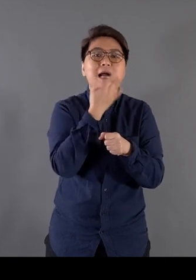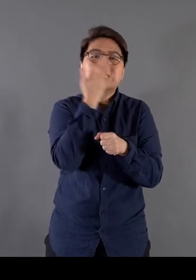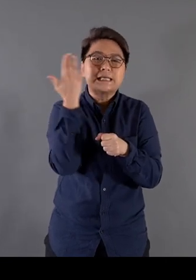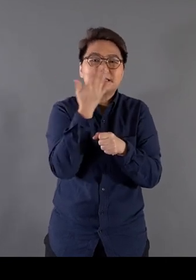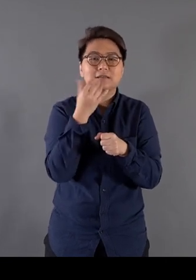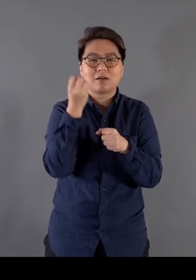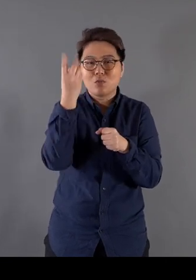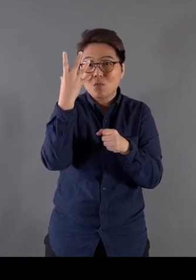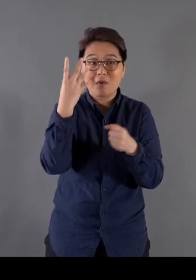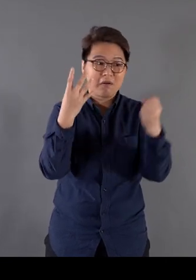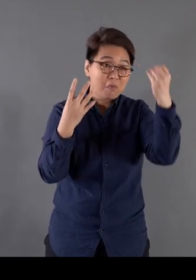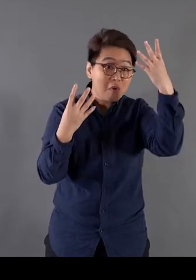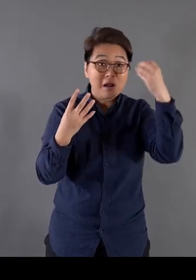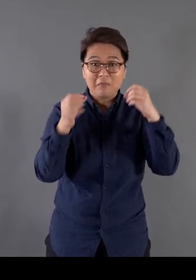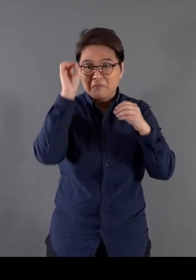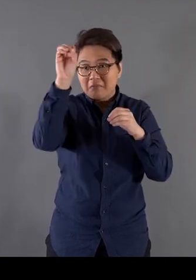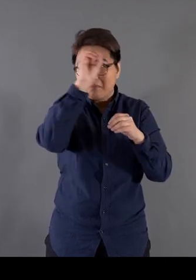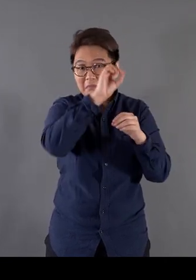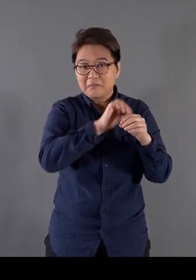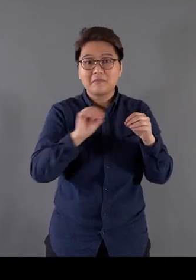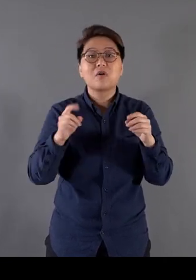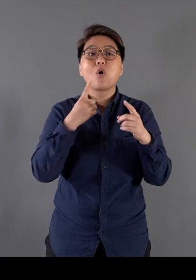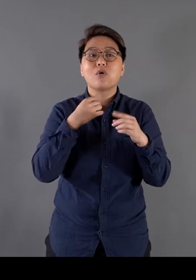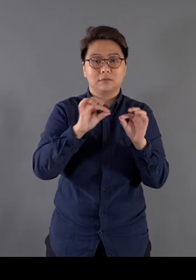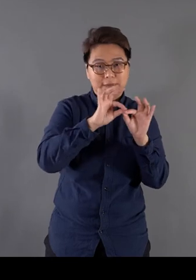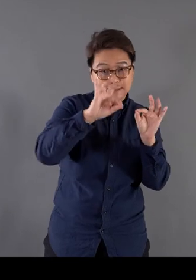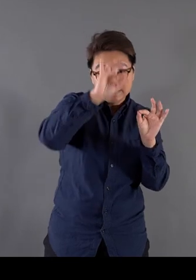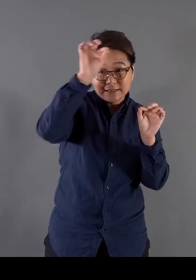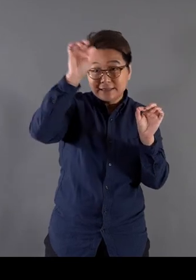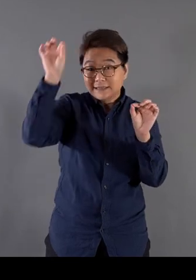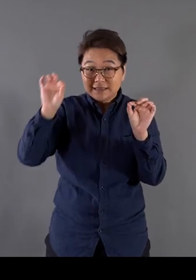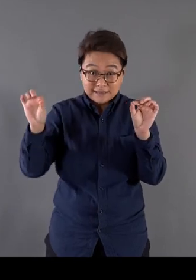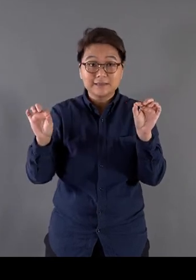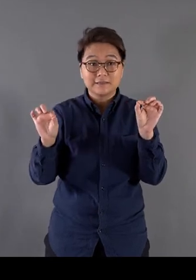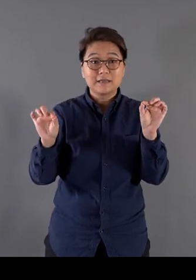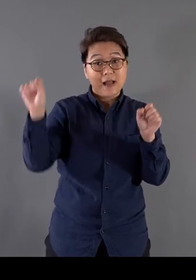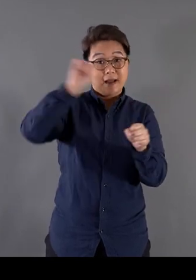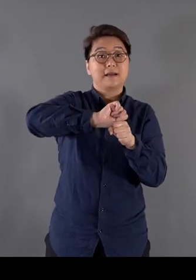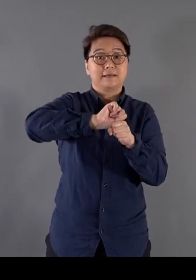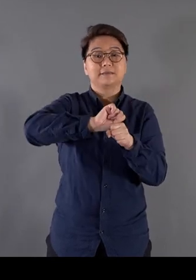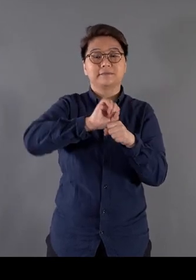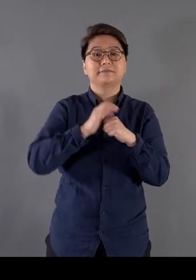like shining dots and red lines to emphasise the changes made